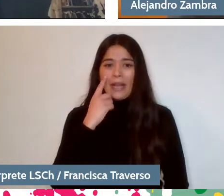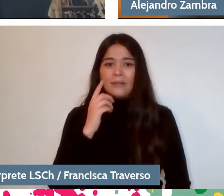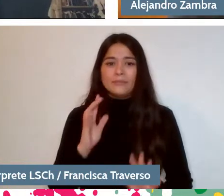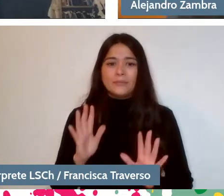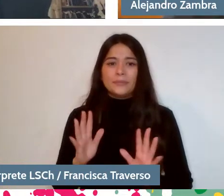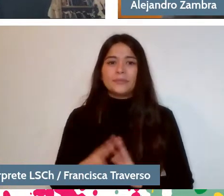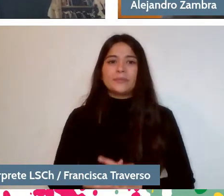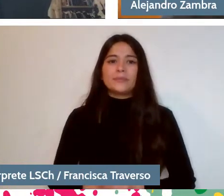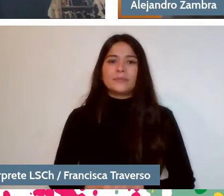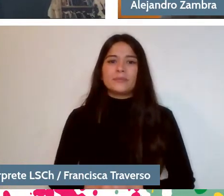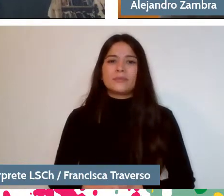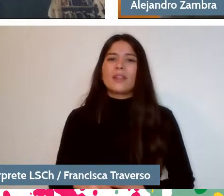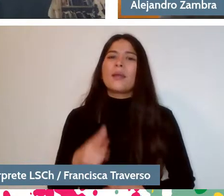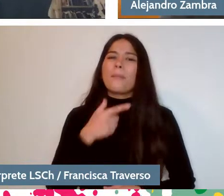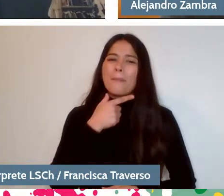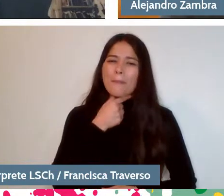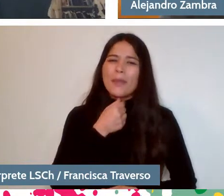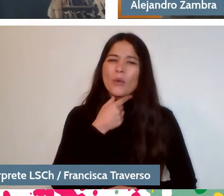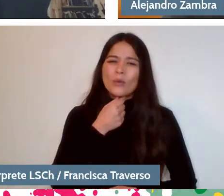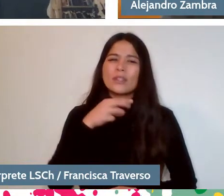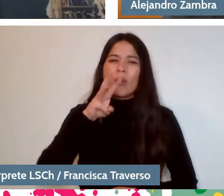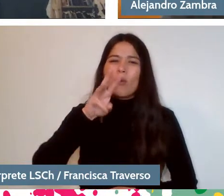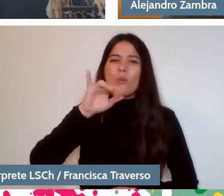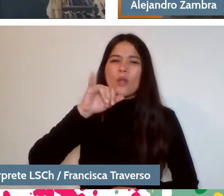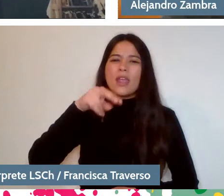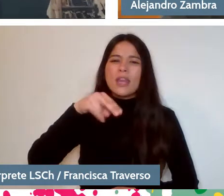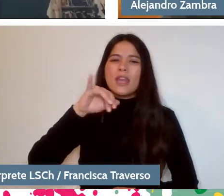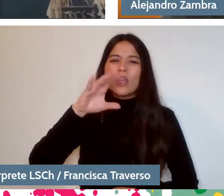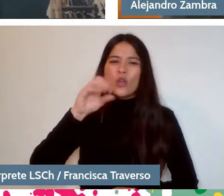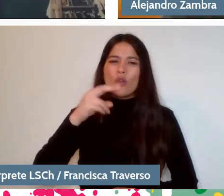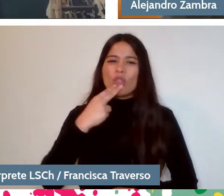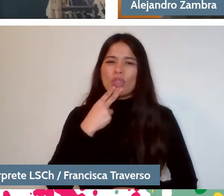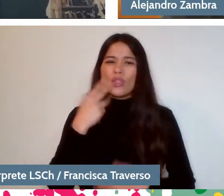I really like Winnicott, I mean, I've been reading him for a long time